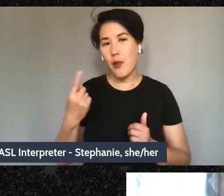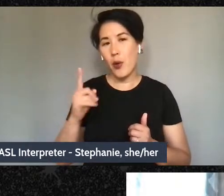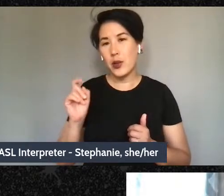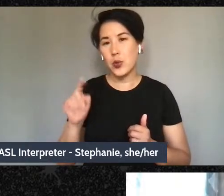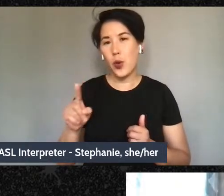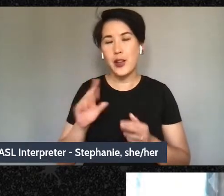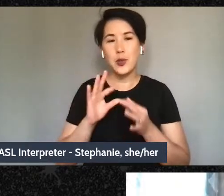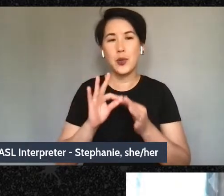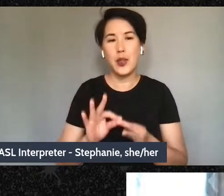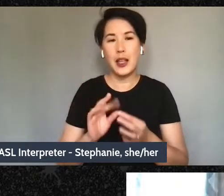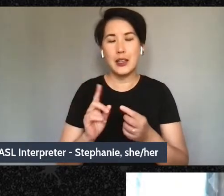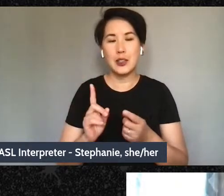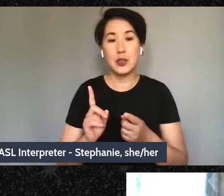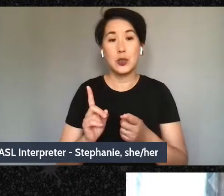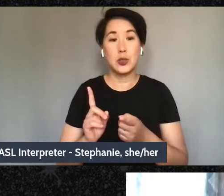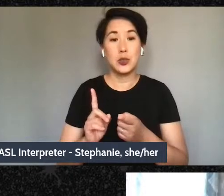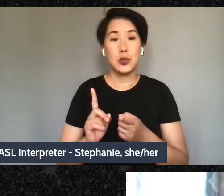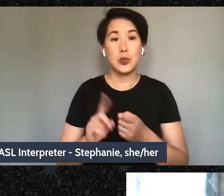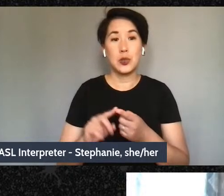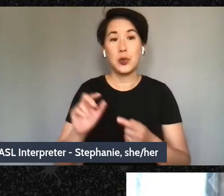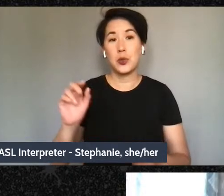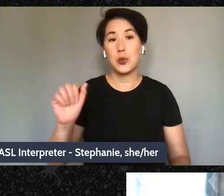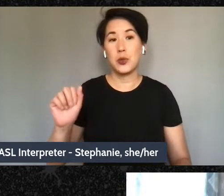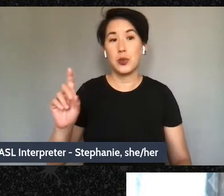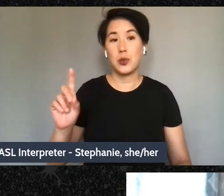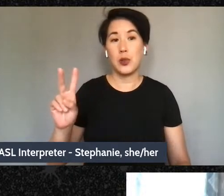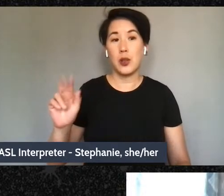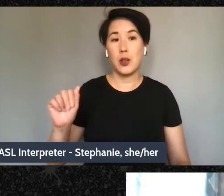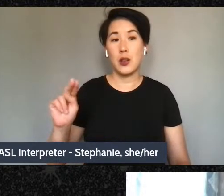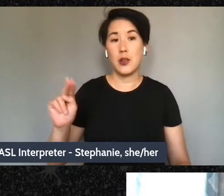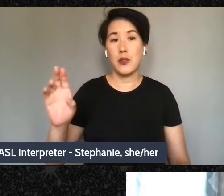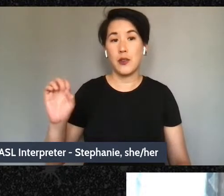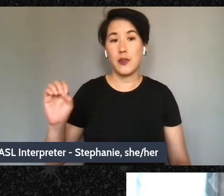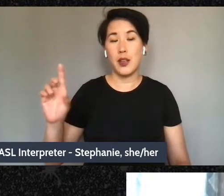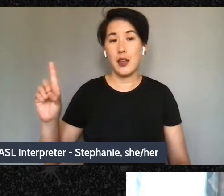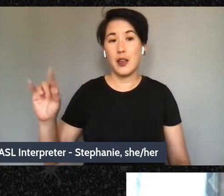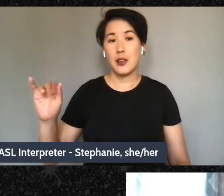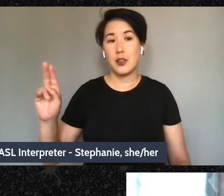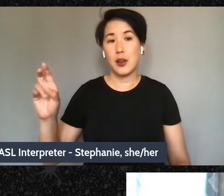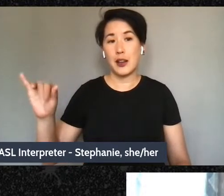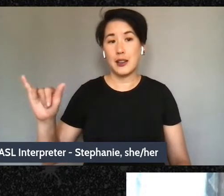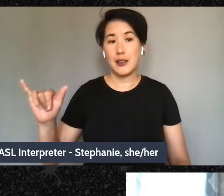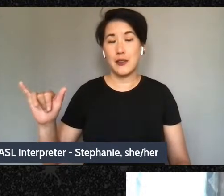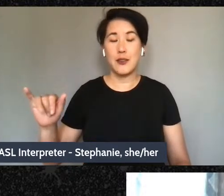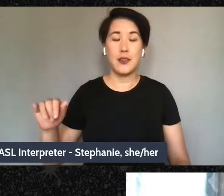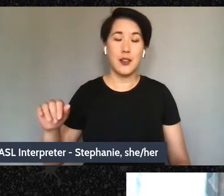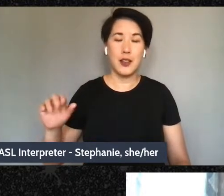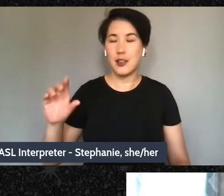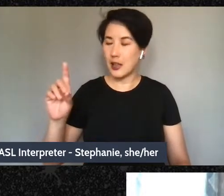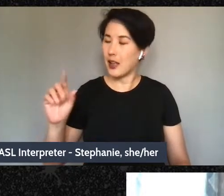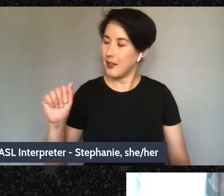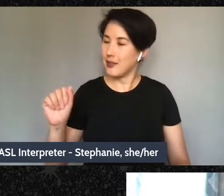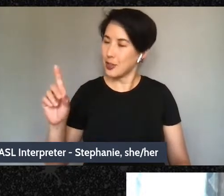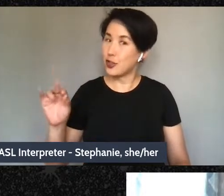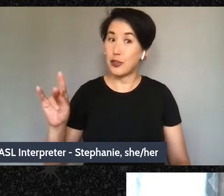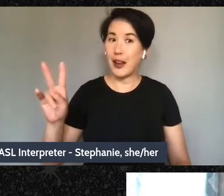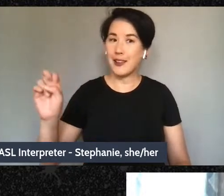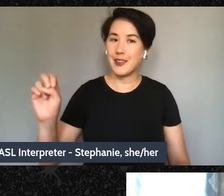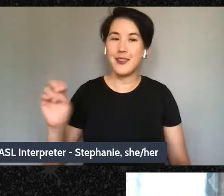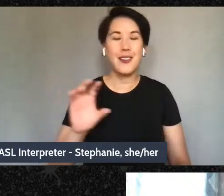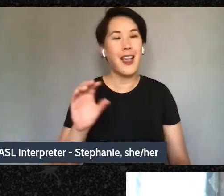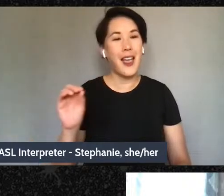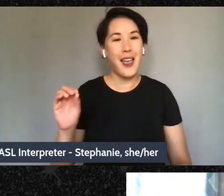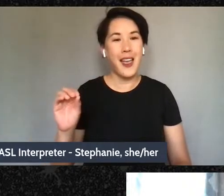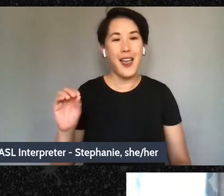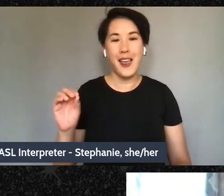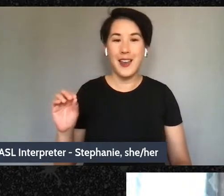advanced directives and um a mad map and wanted to highlight um again some fireweed comrade